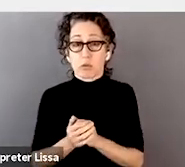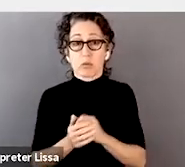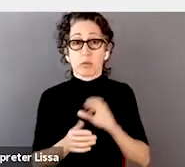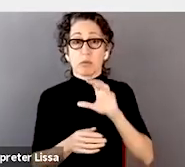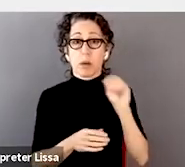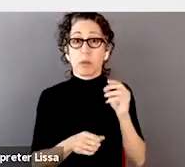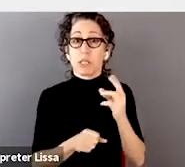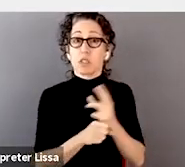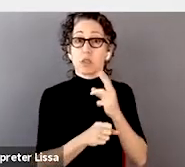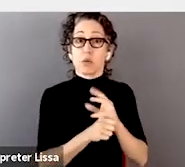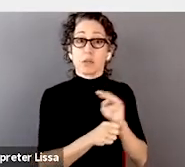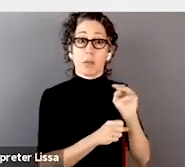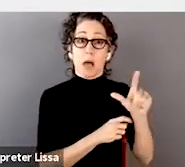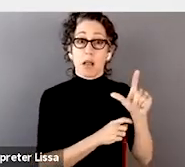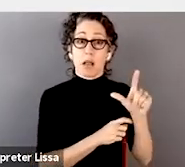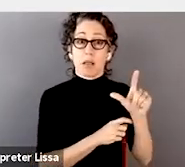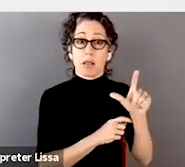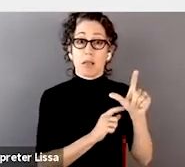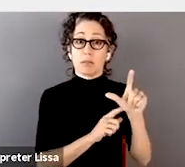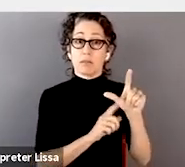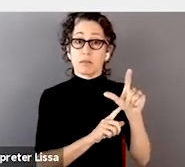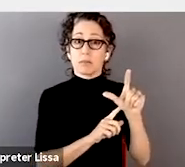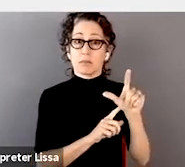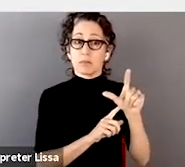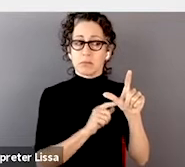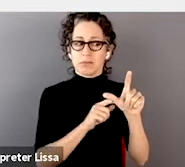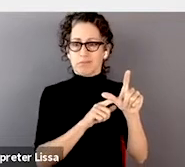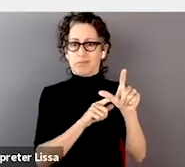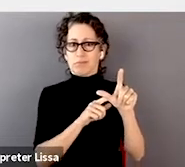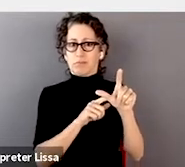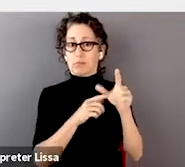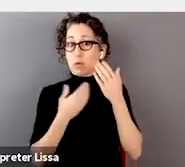without necessarily being able to even tell if they're compliant,